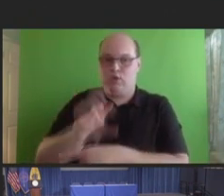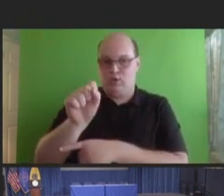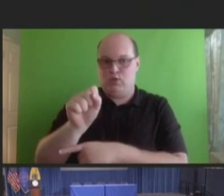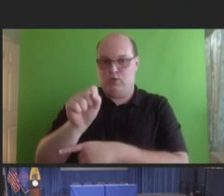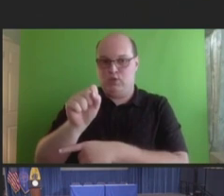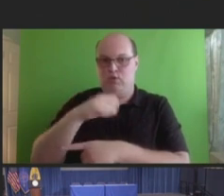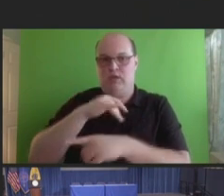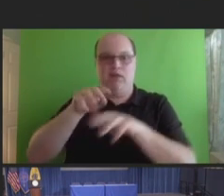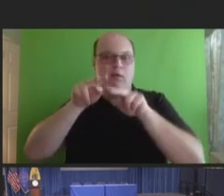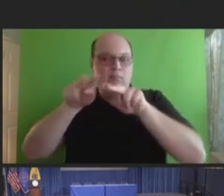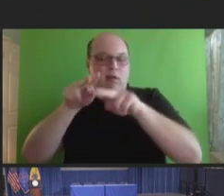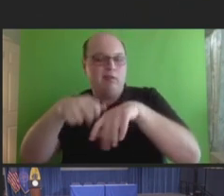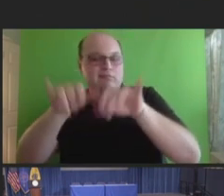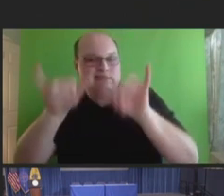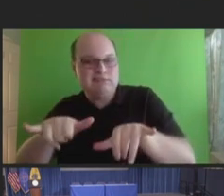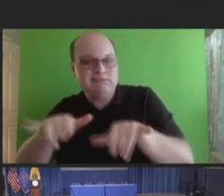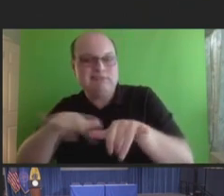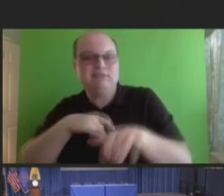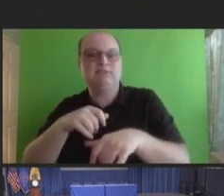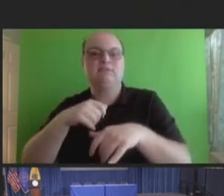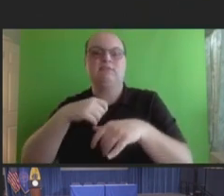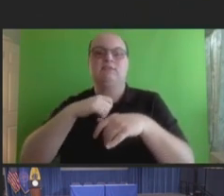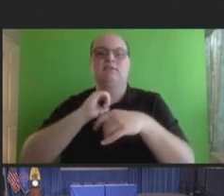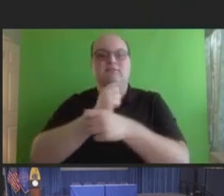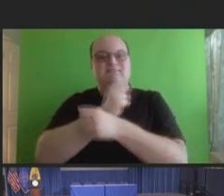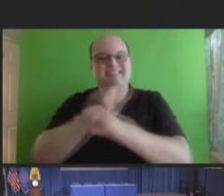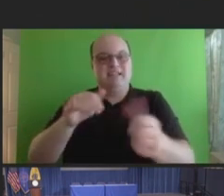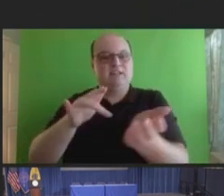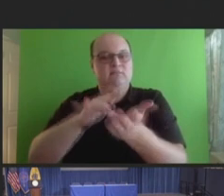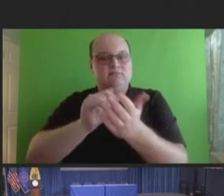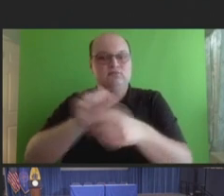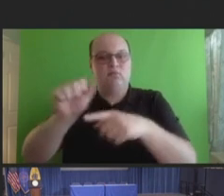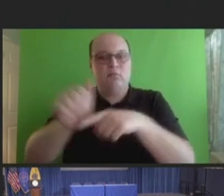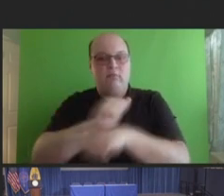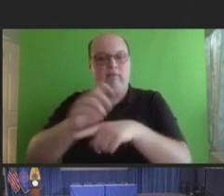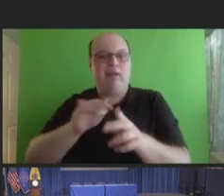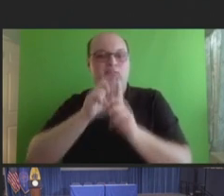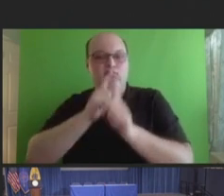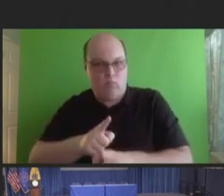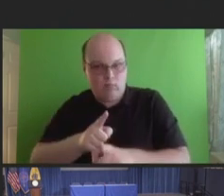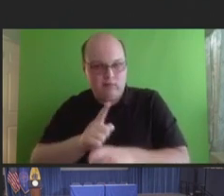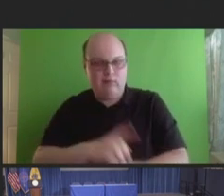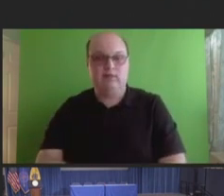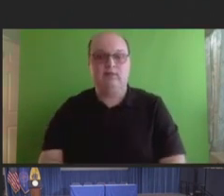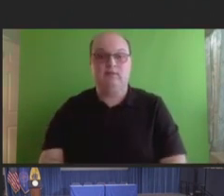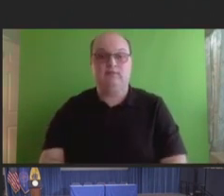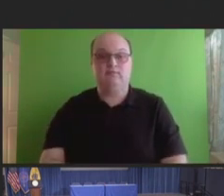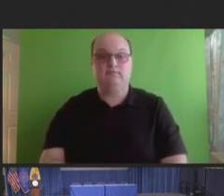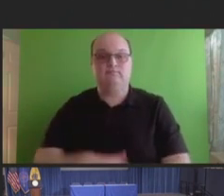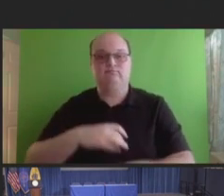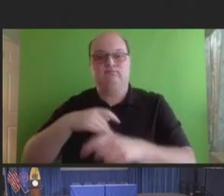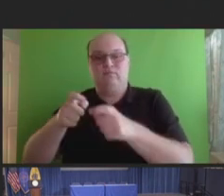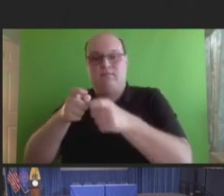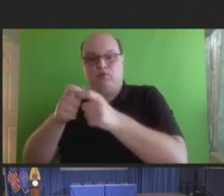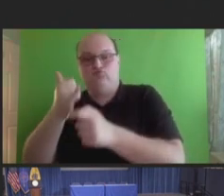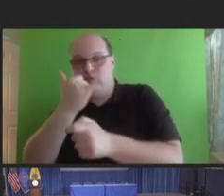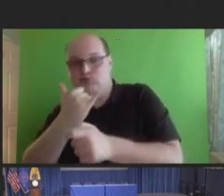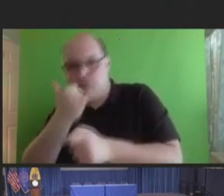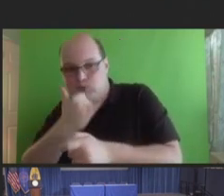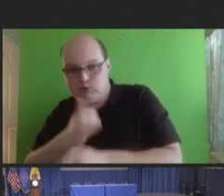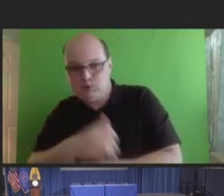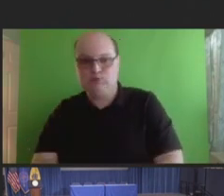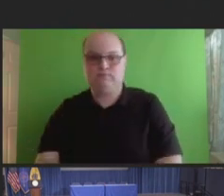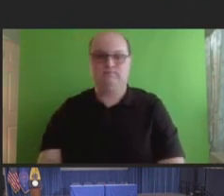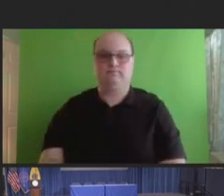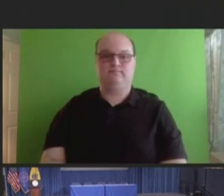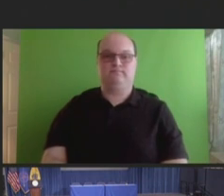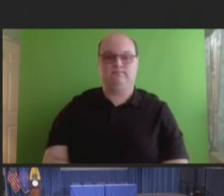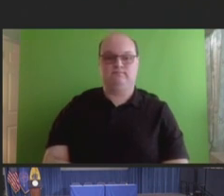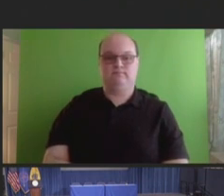systems, on safe medical practices and reporting, on administration errors, our international